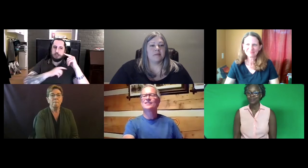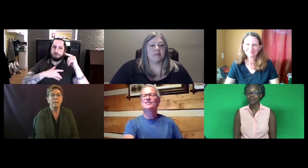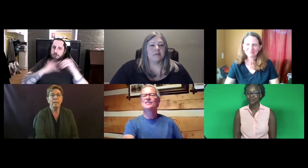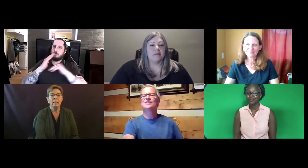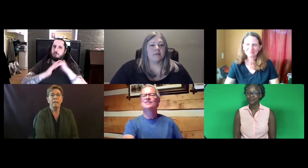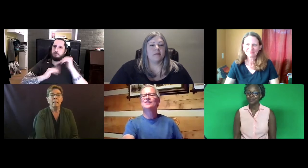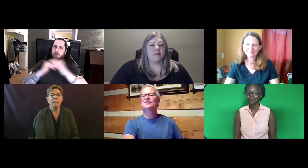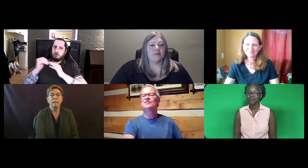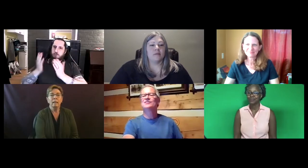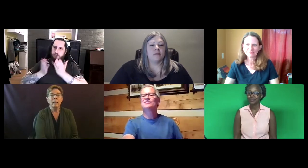hour.